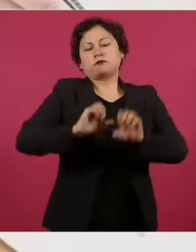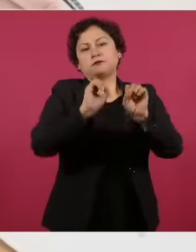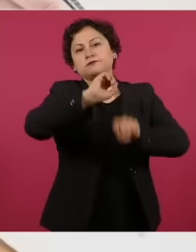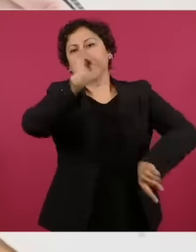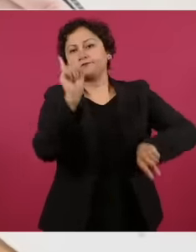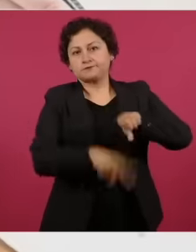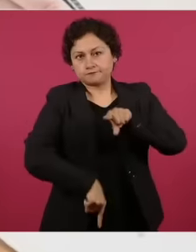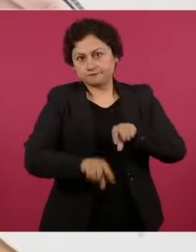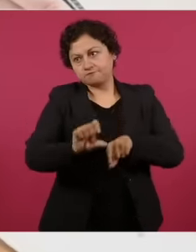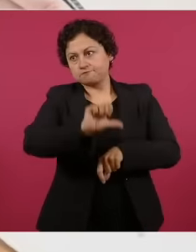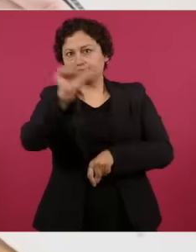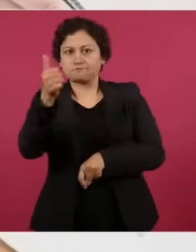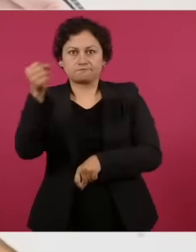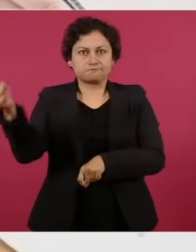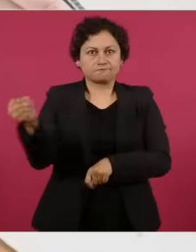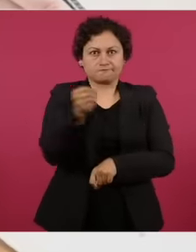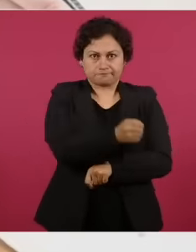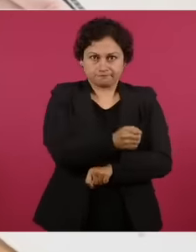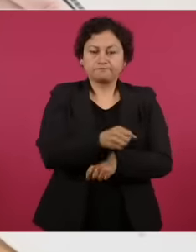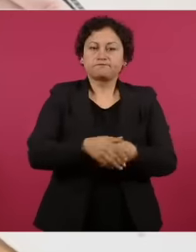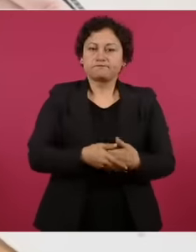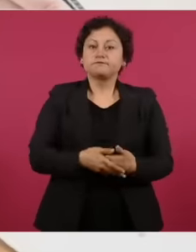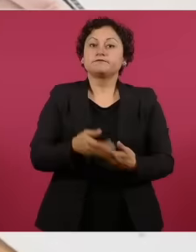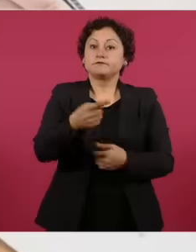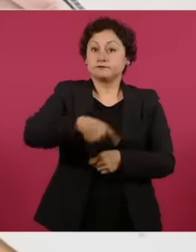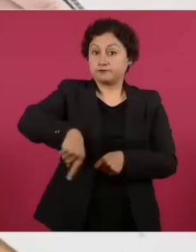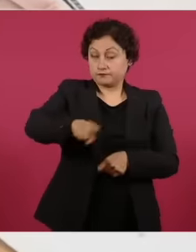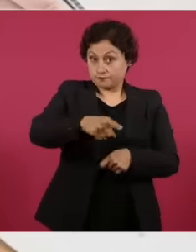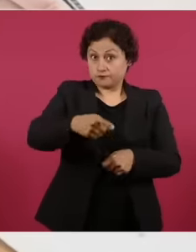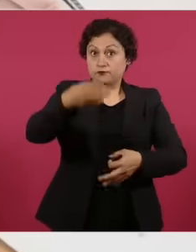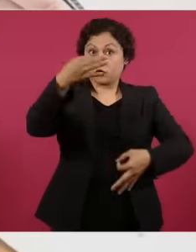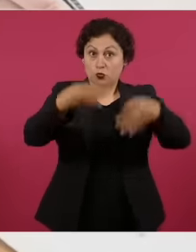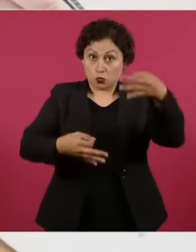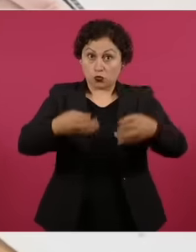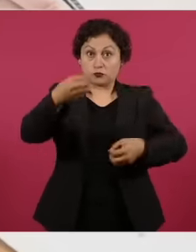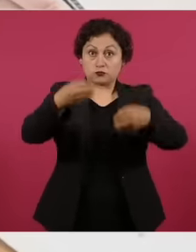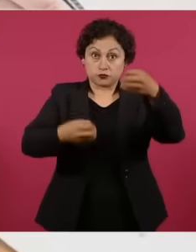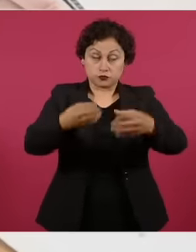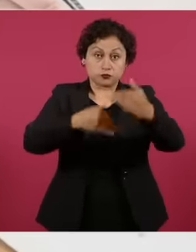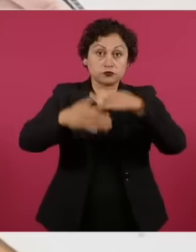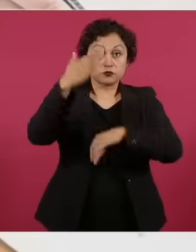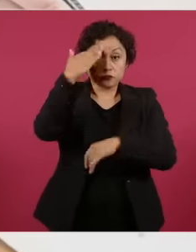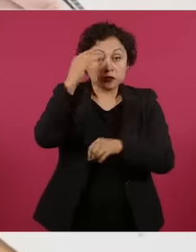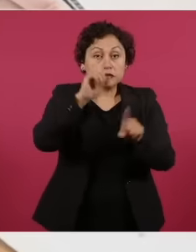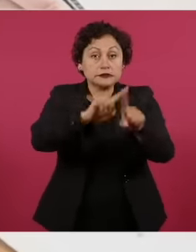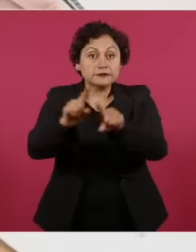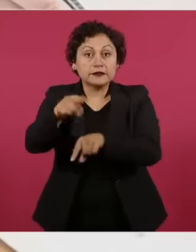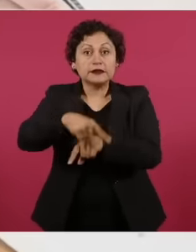the elected judges and magistrates will be evaluated during their first year in office